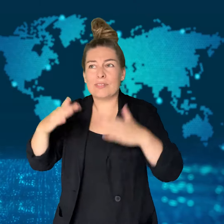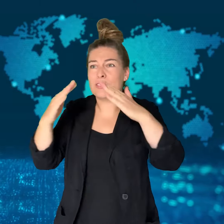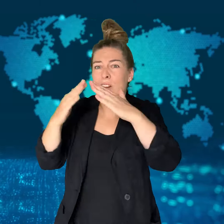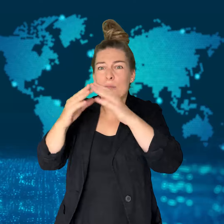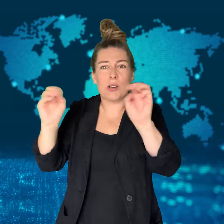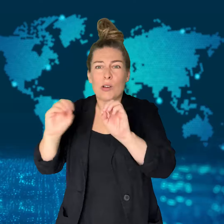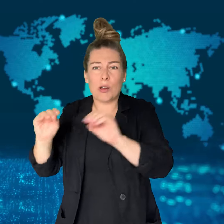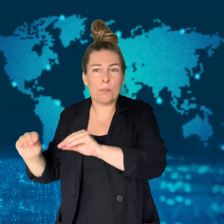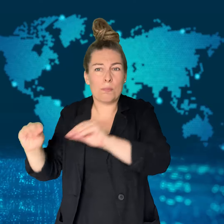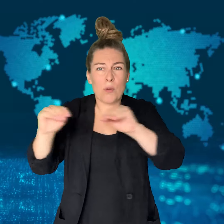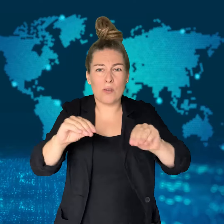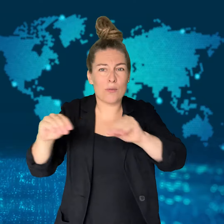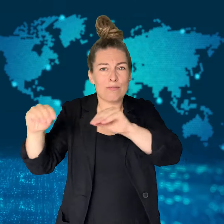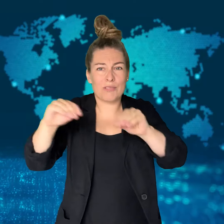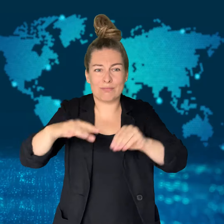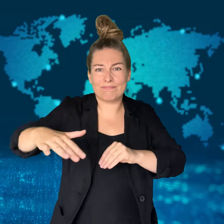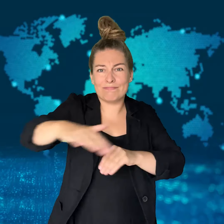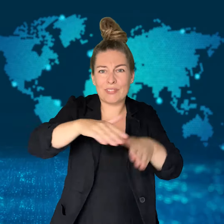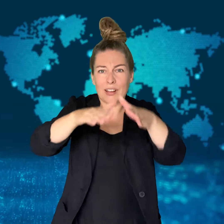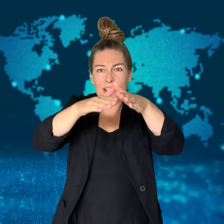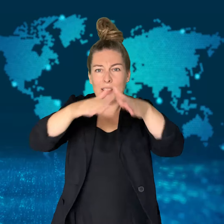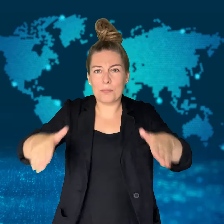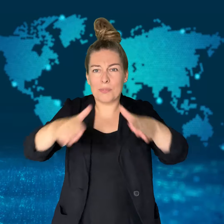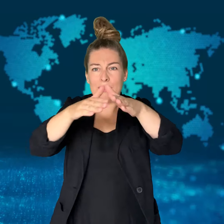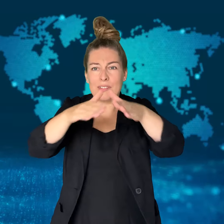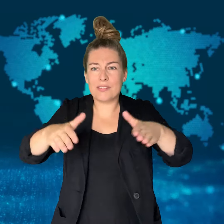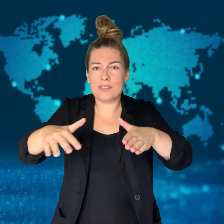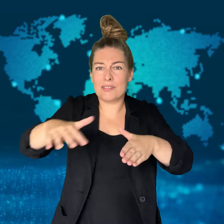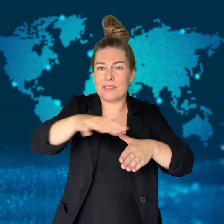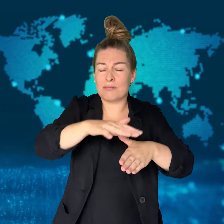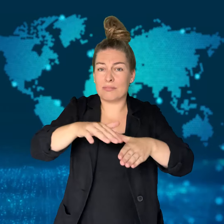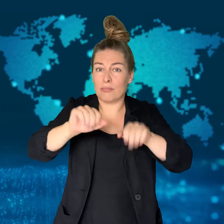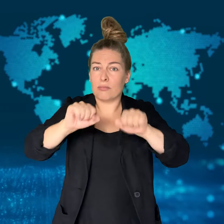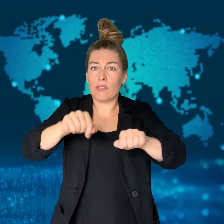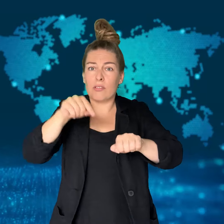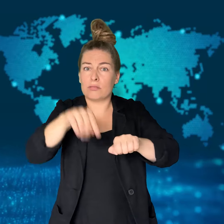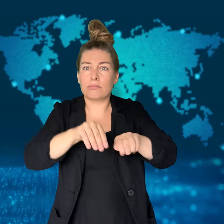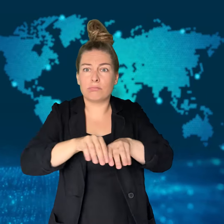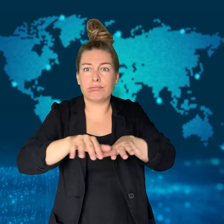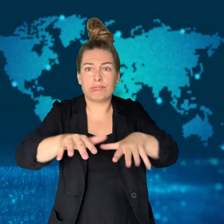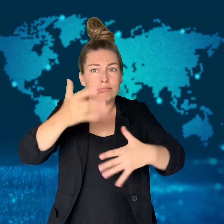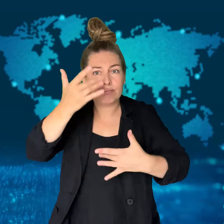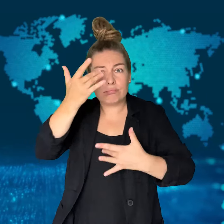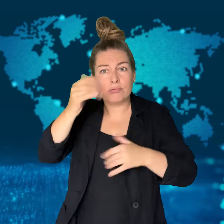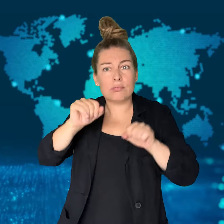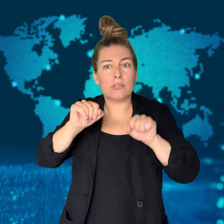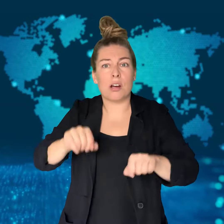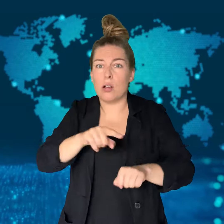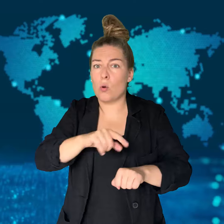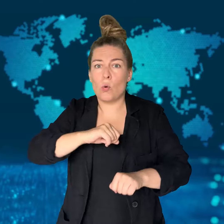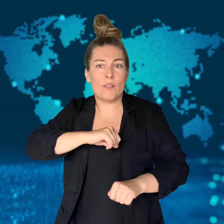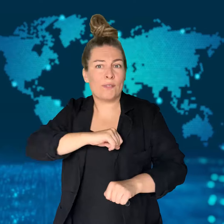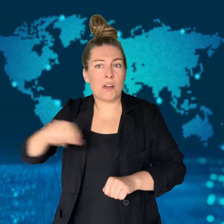in sewage water samples.